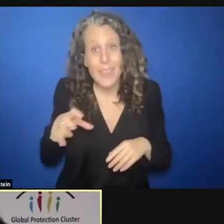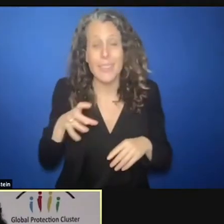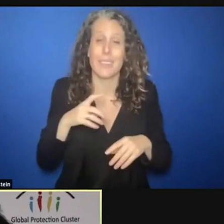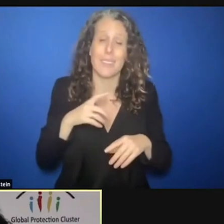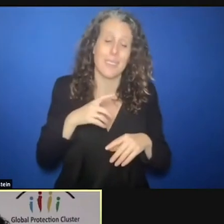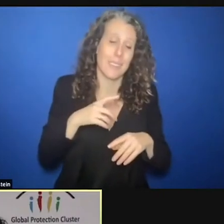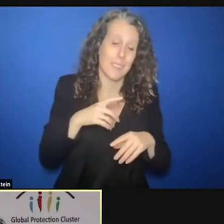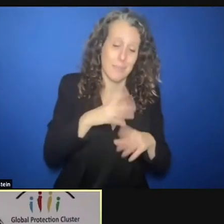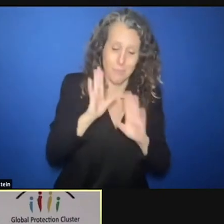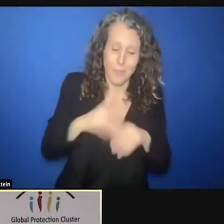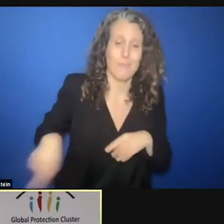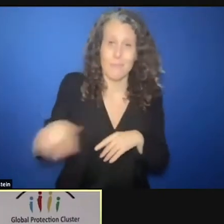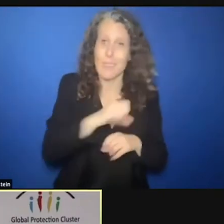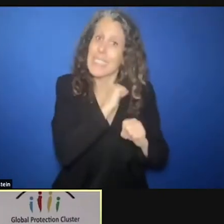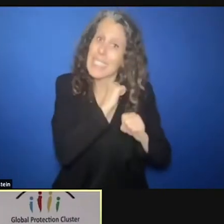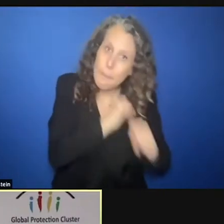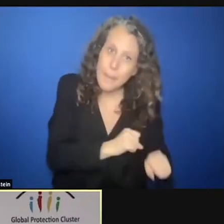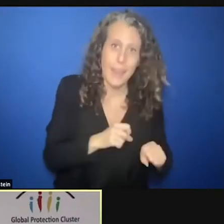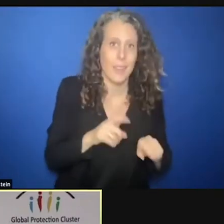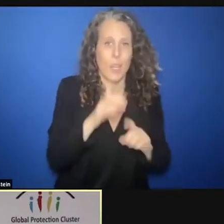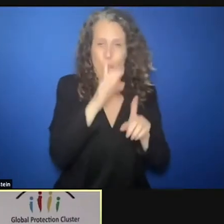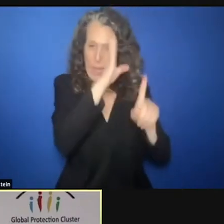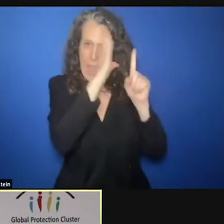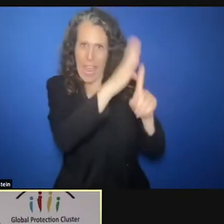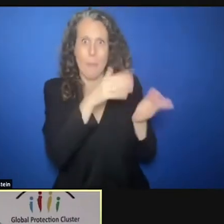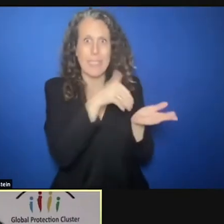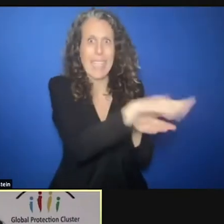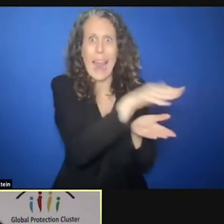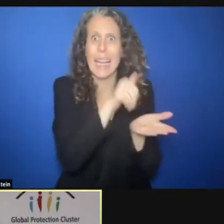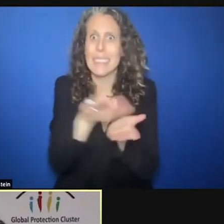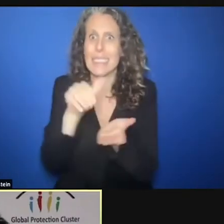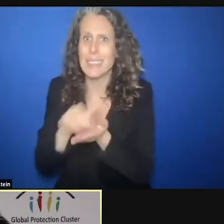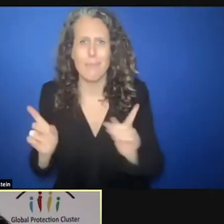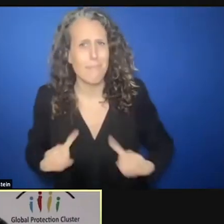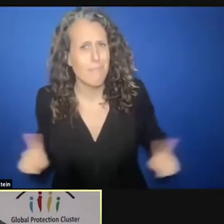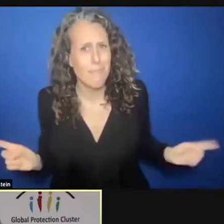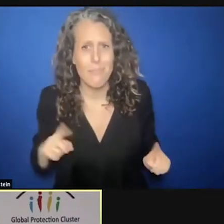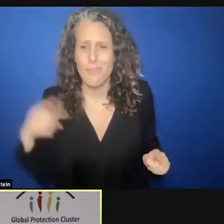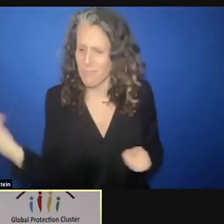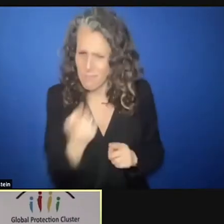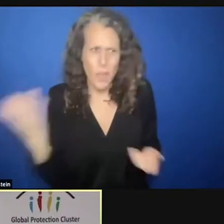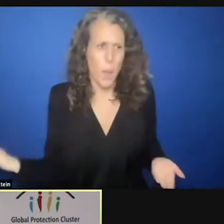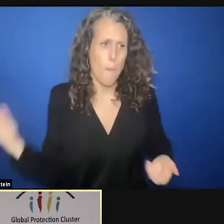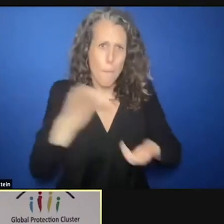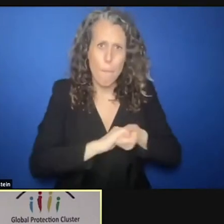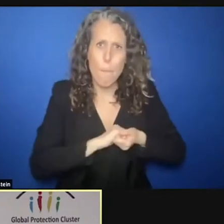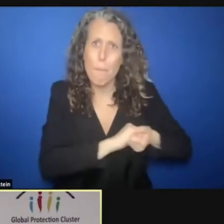anything to anyone. We're committed together as partners to deliver protection.